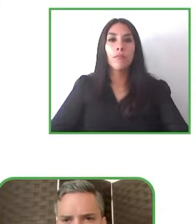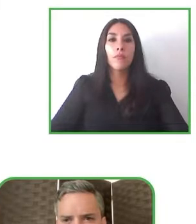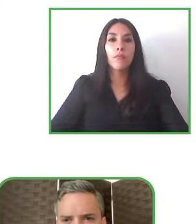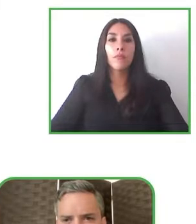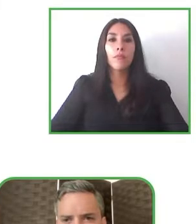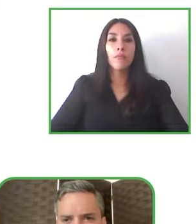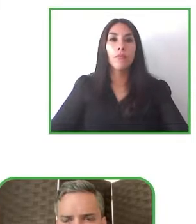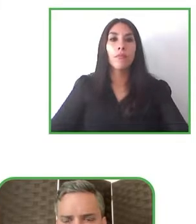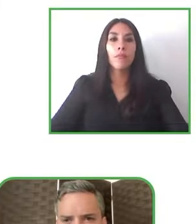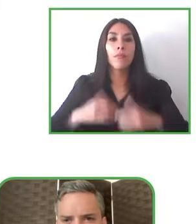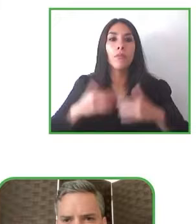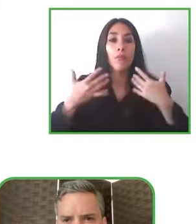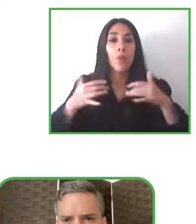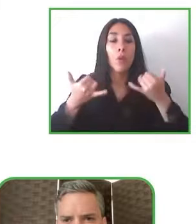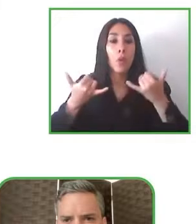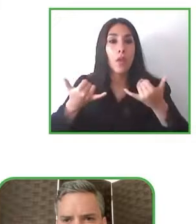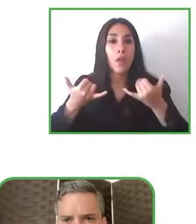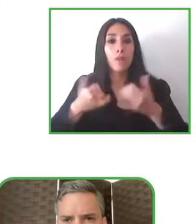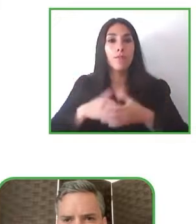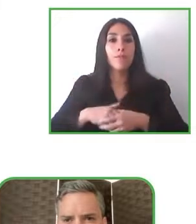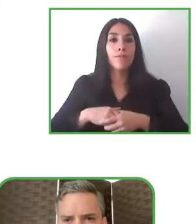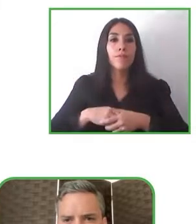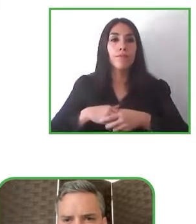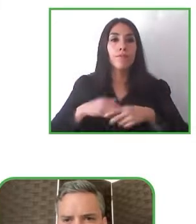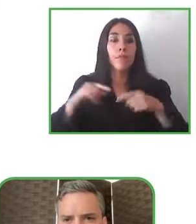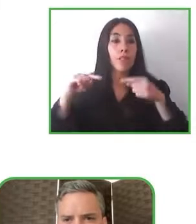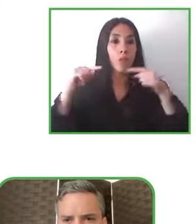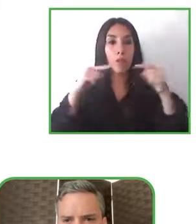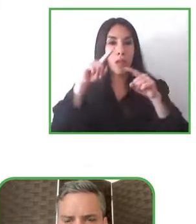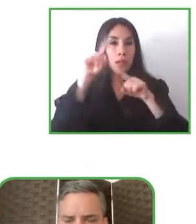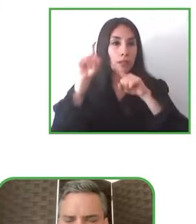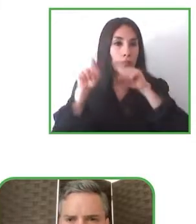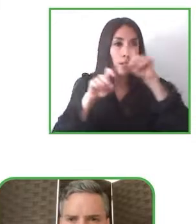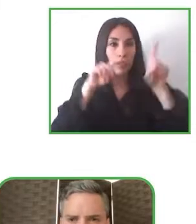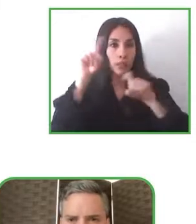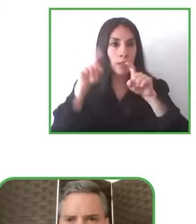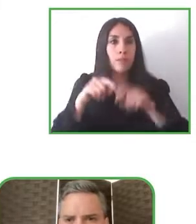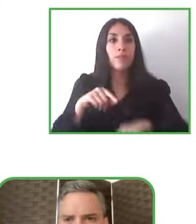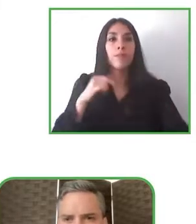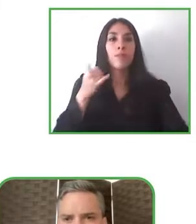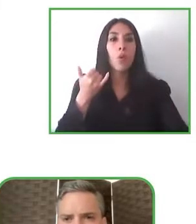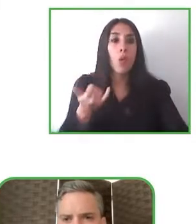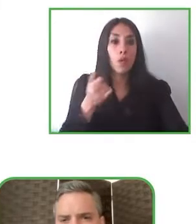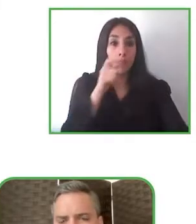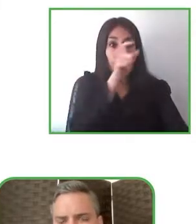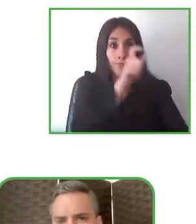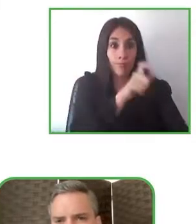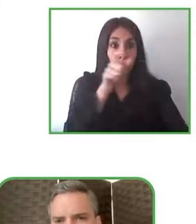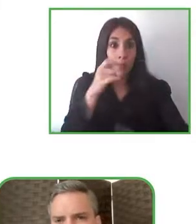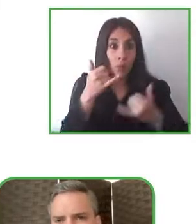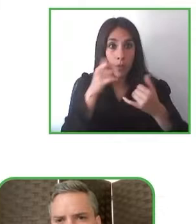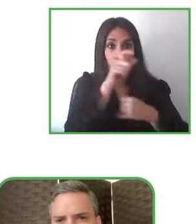Now we're going to start with the questions panel where we are going to have all our speakers.